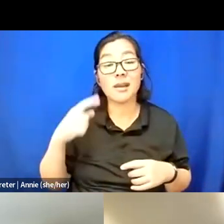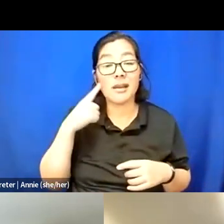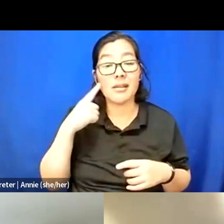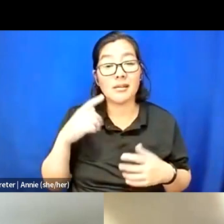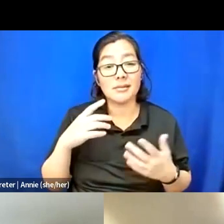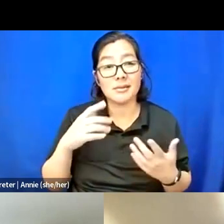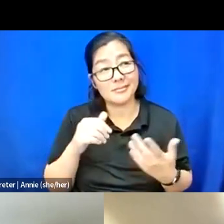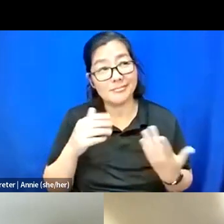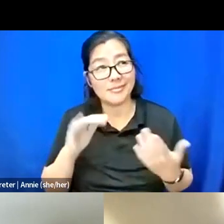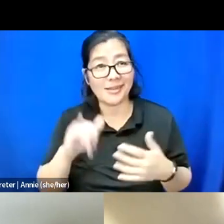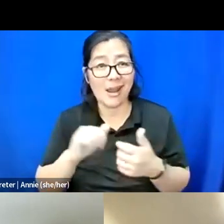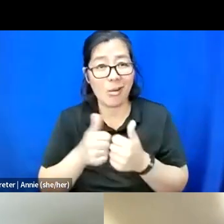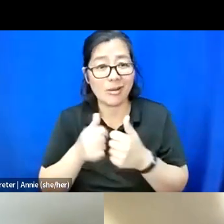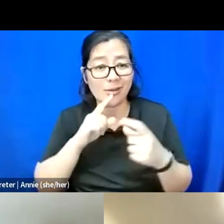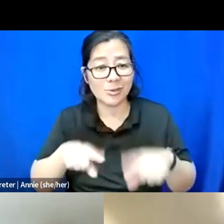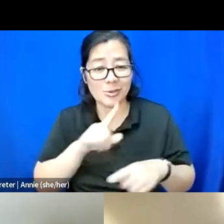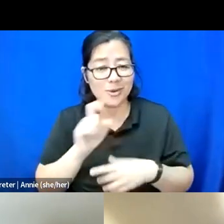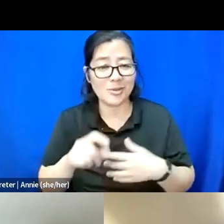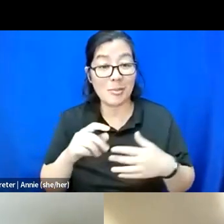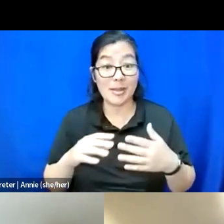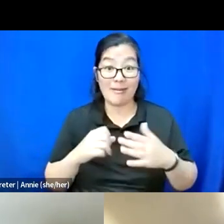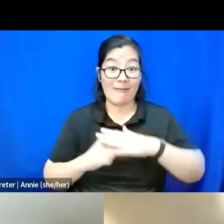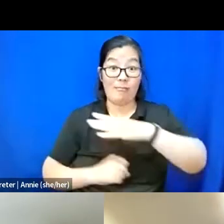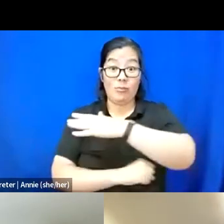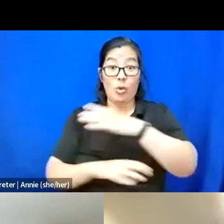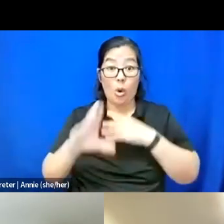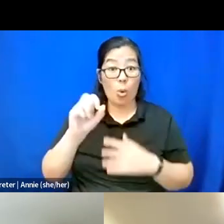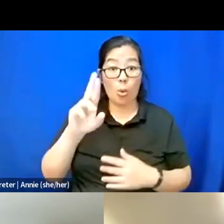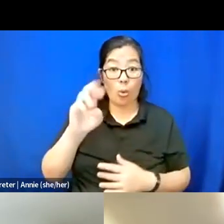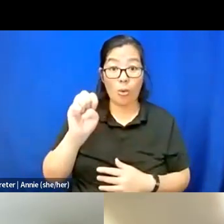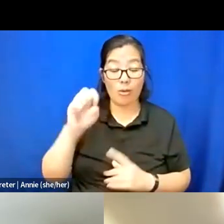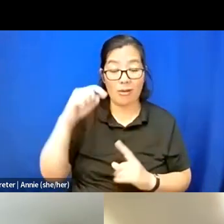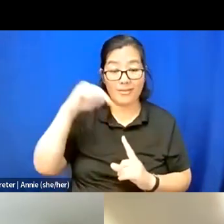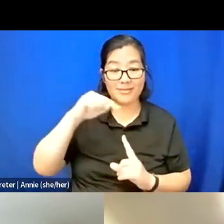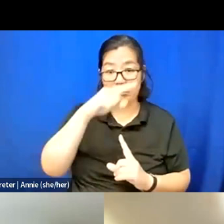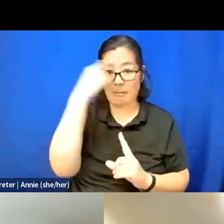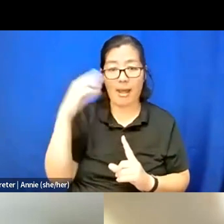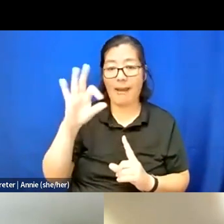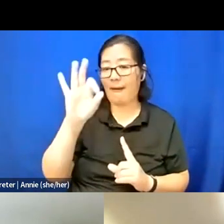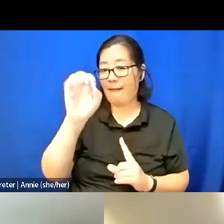But I'd say like at the core, like Black feminism is where I enter community.